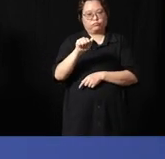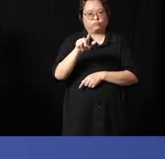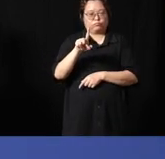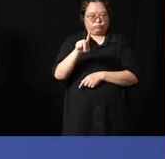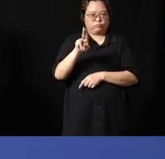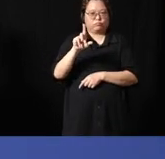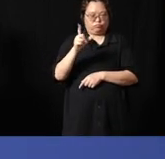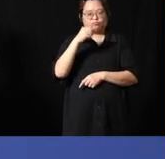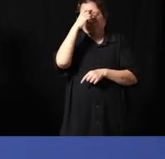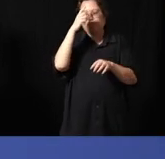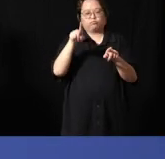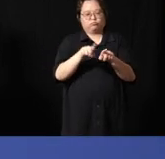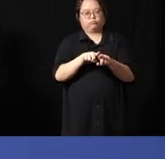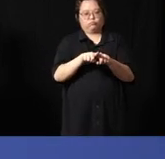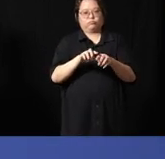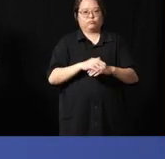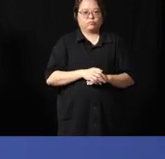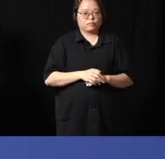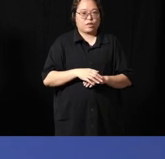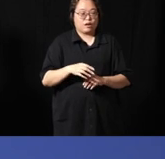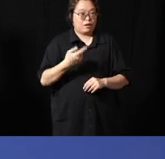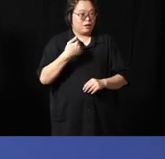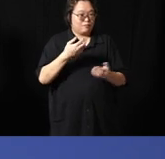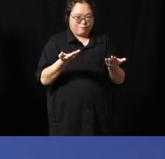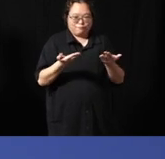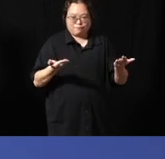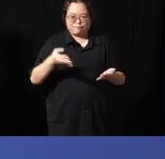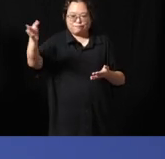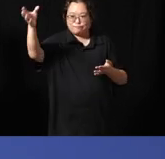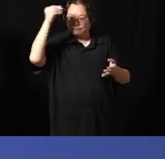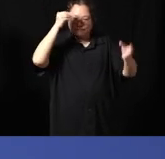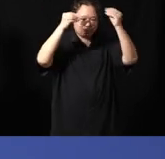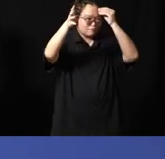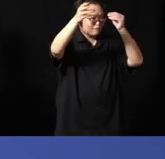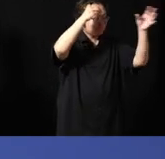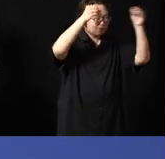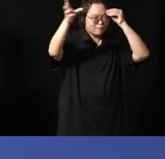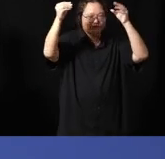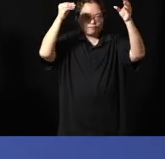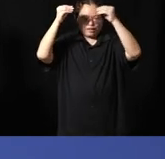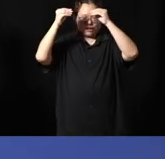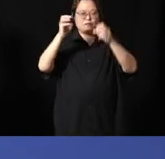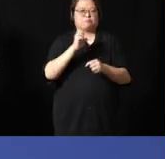I think what we doing here we're learning from each other is really we create ecosystem that